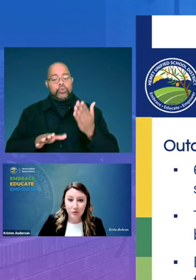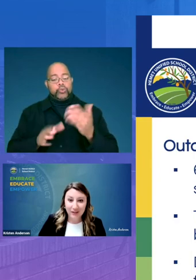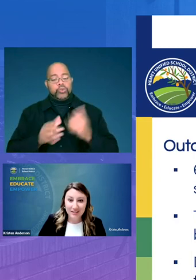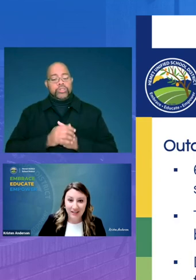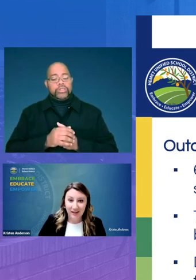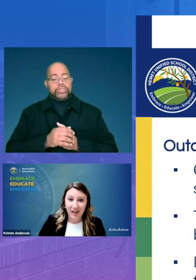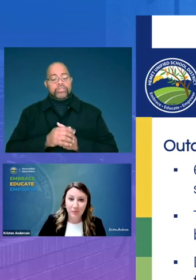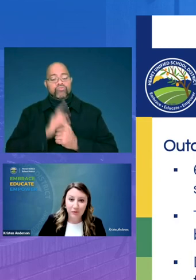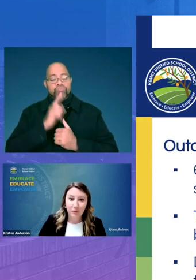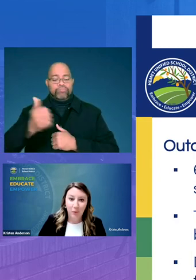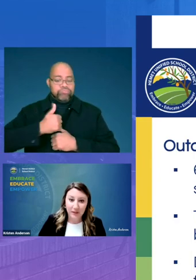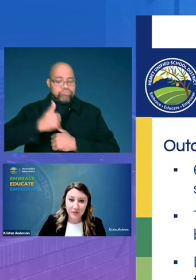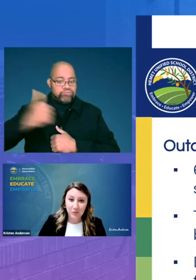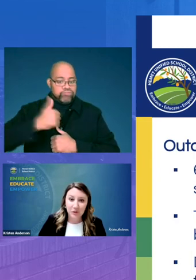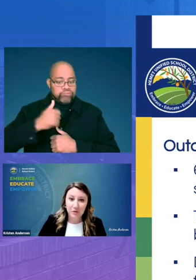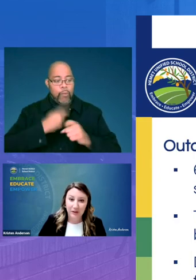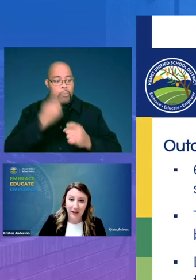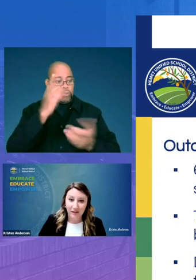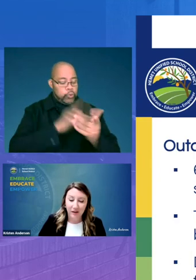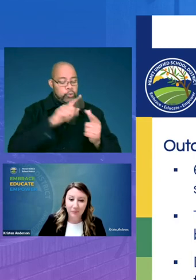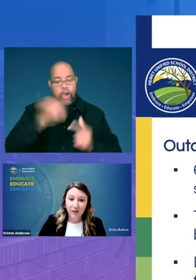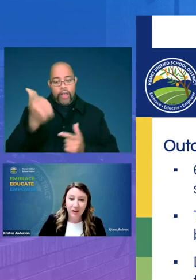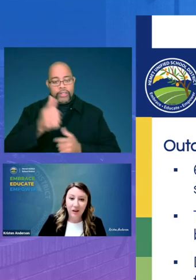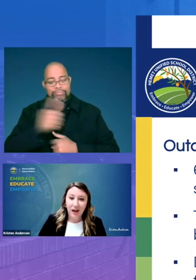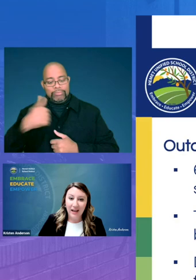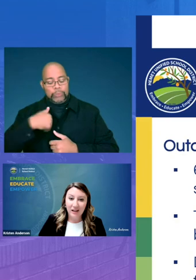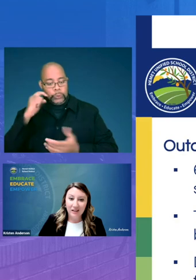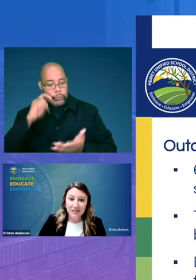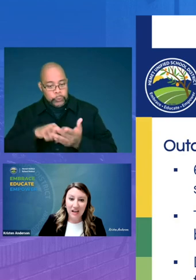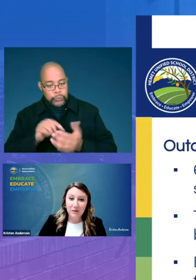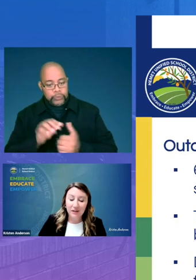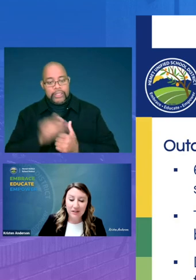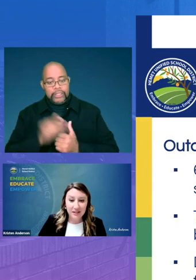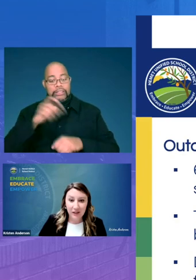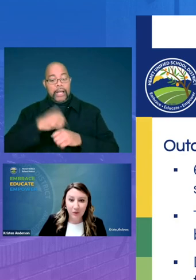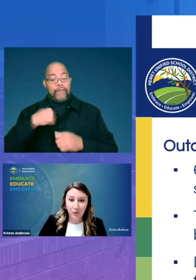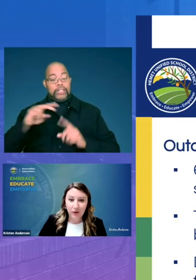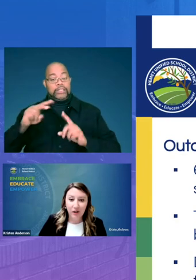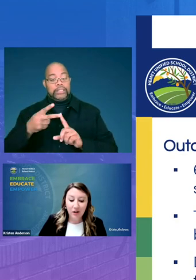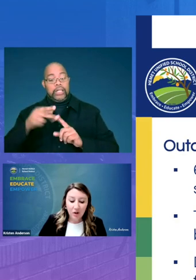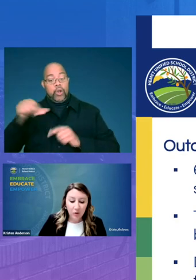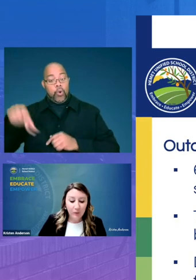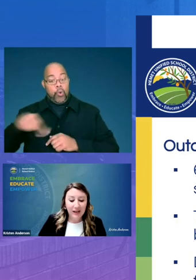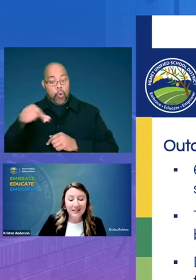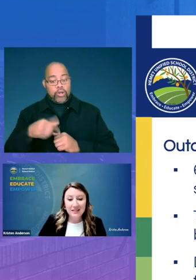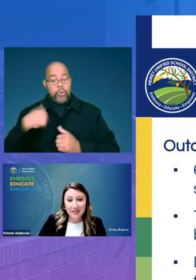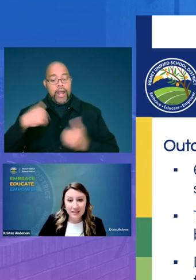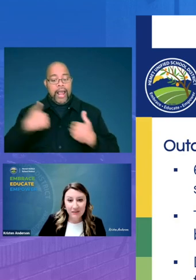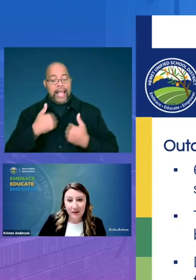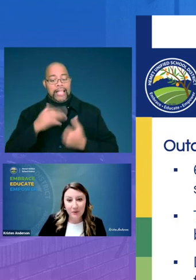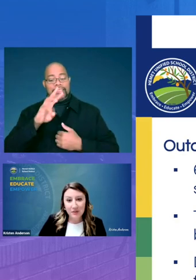transient and move from one school to another at the time of our second quarter we had 65